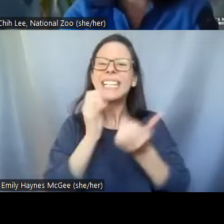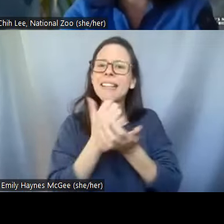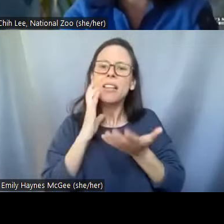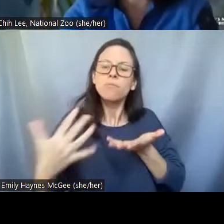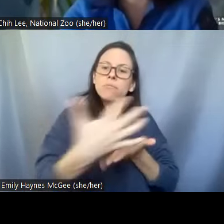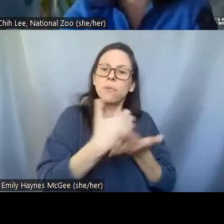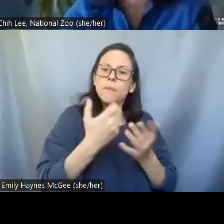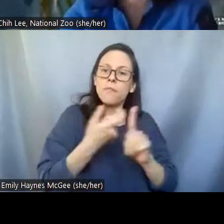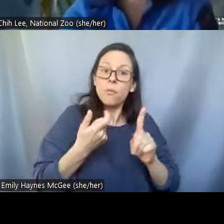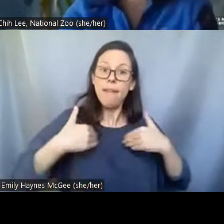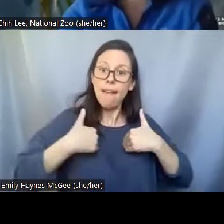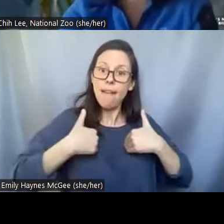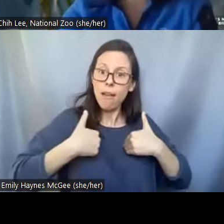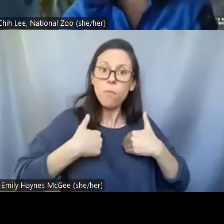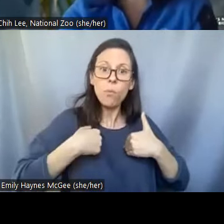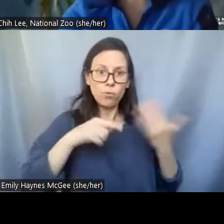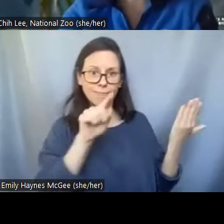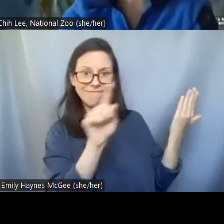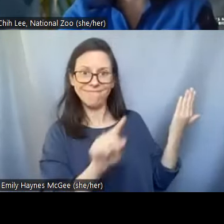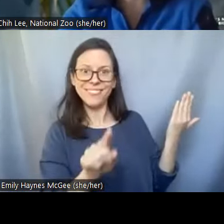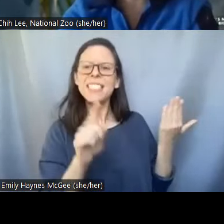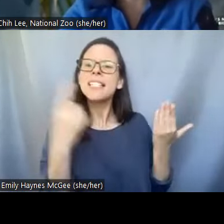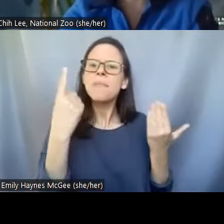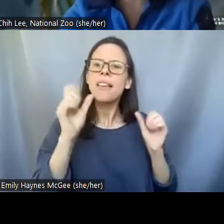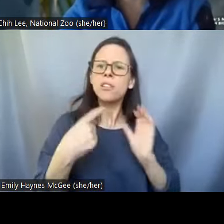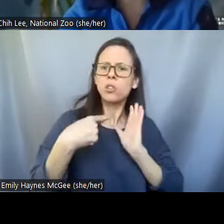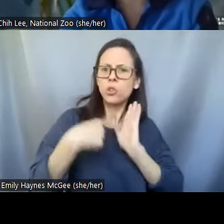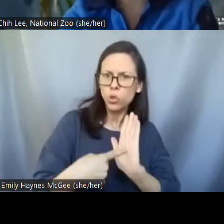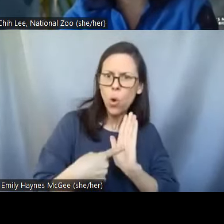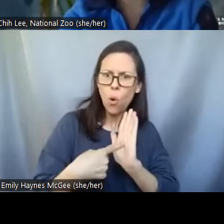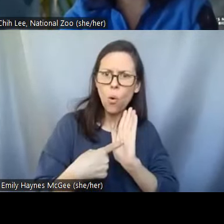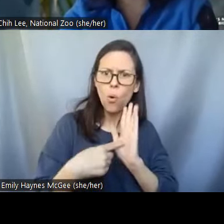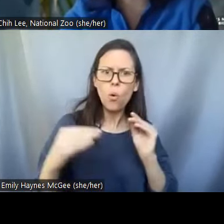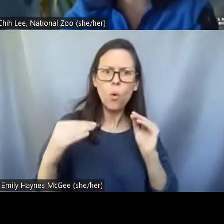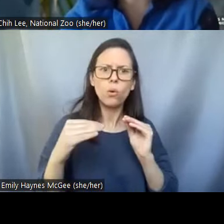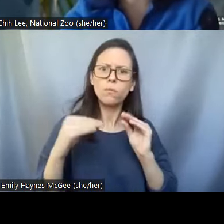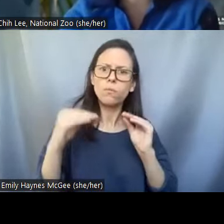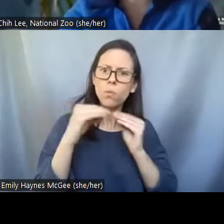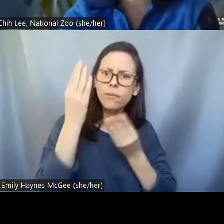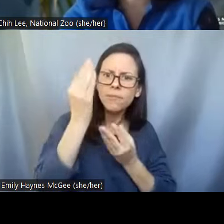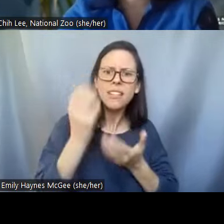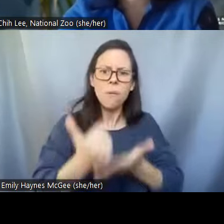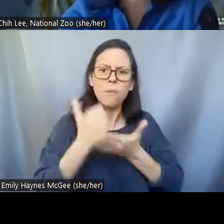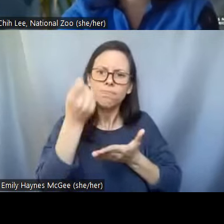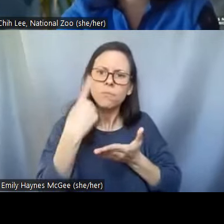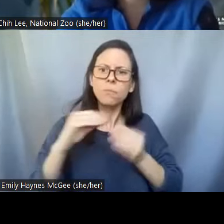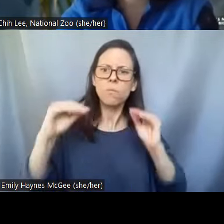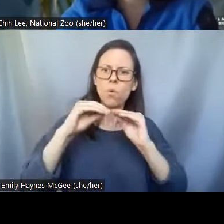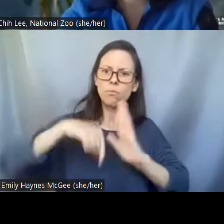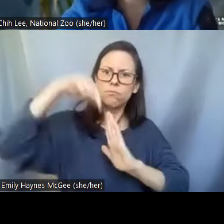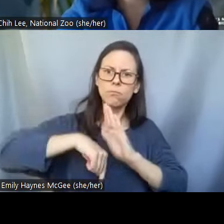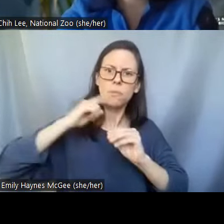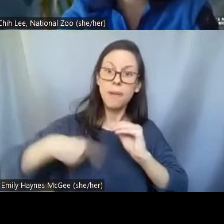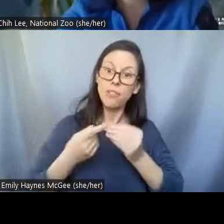that can show us more and help us to understand more about the species. >>Shellie: Wow, so this um picture